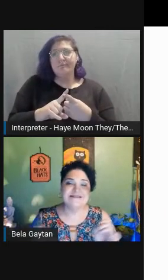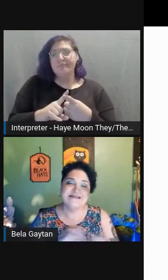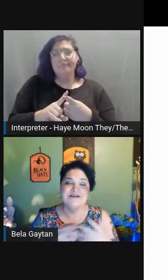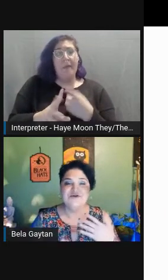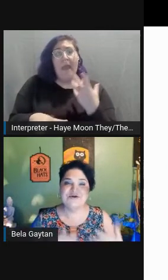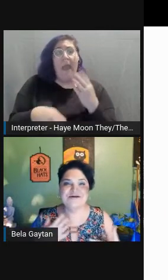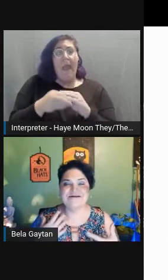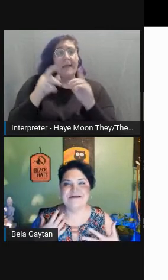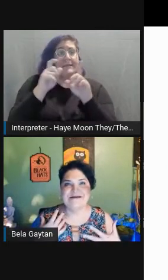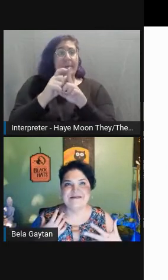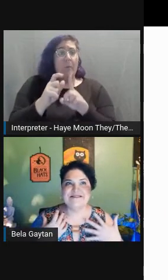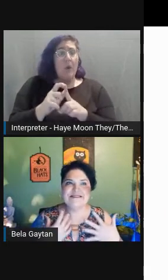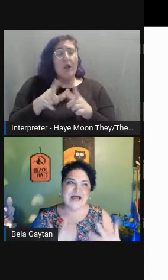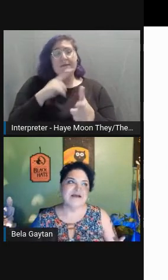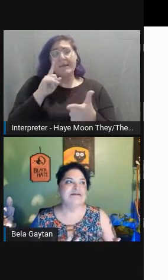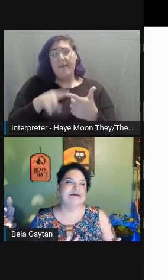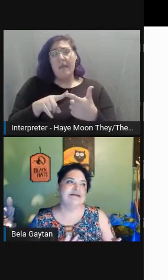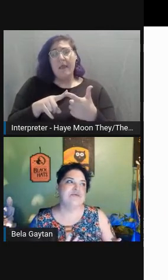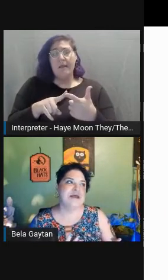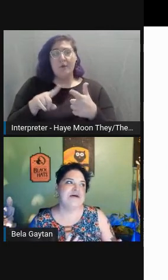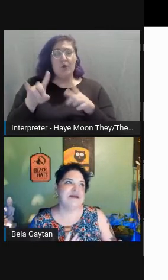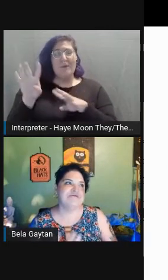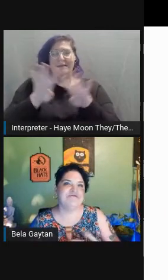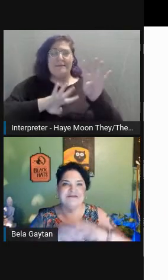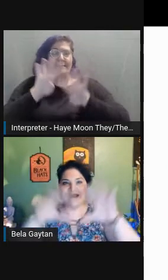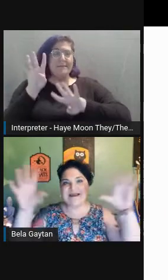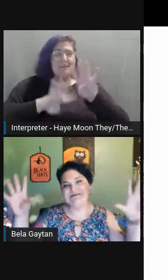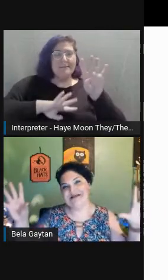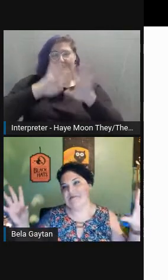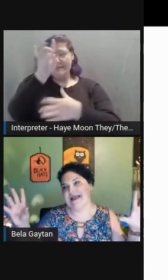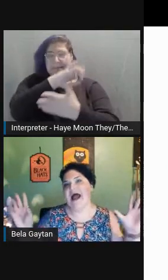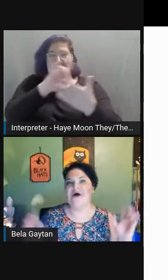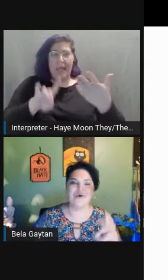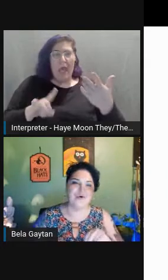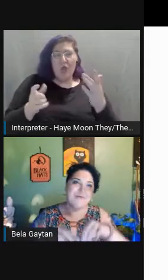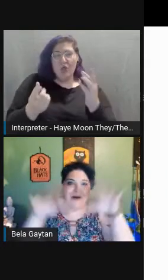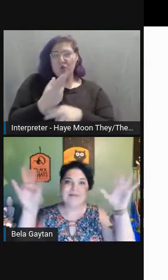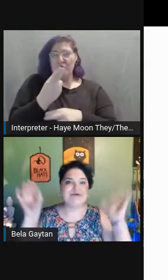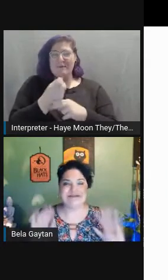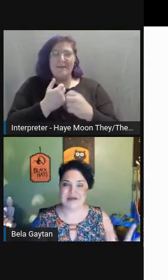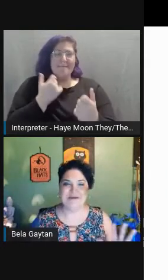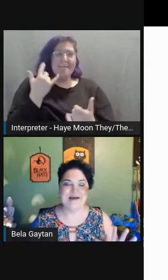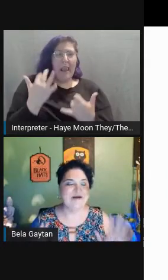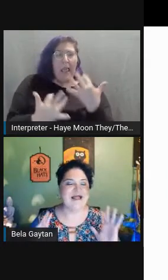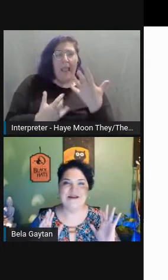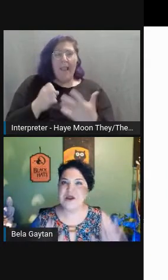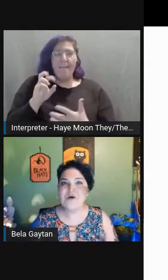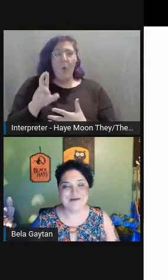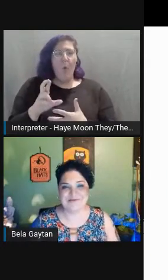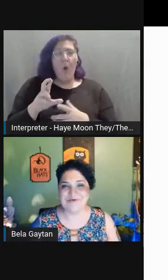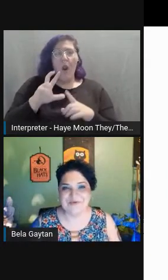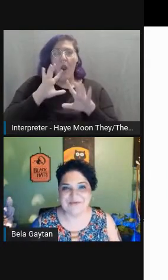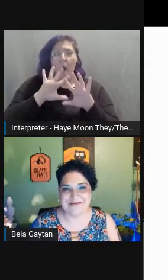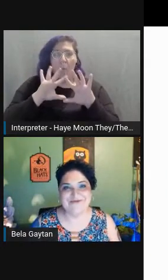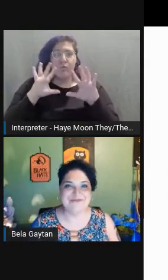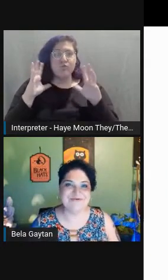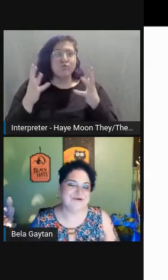and then you could style it. It would have like flames coming out or bubbles coming up. I know I'm not the only one that use those, right?